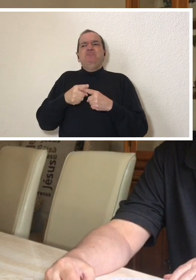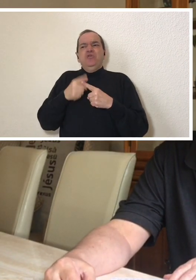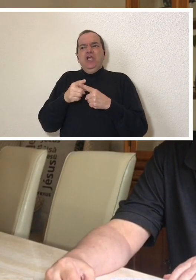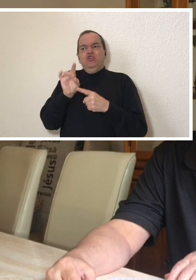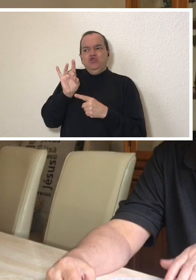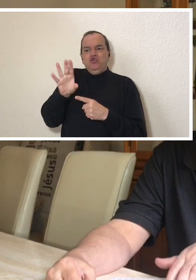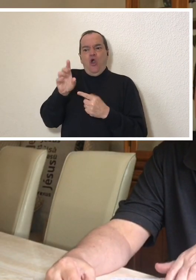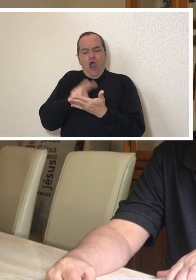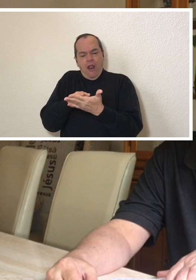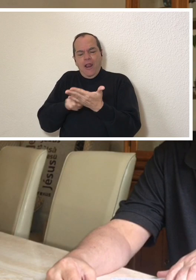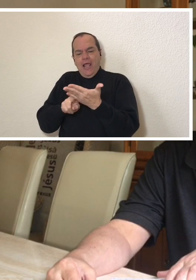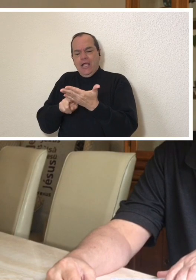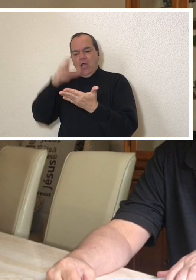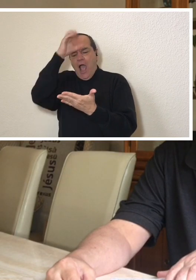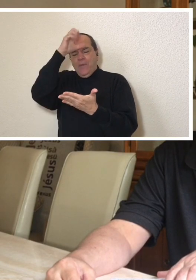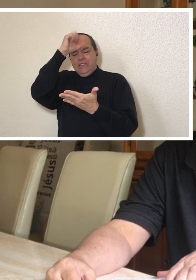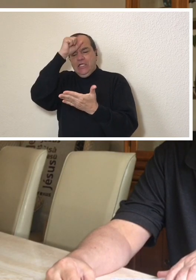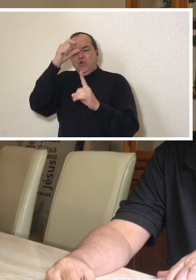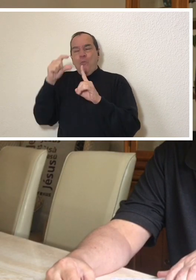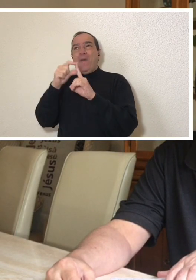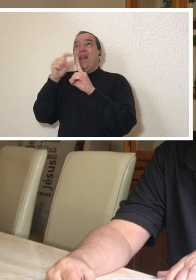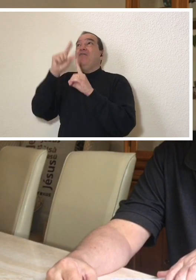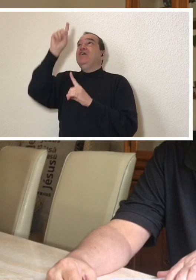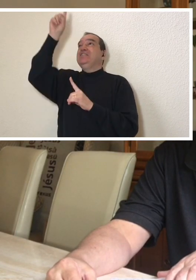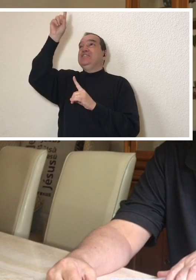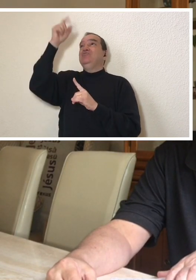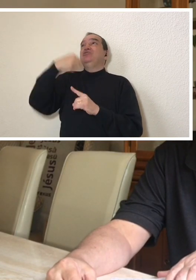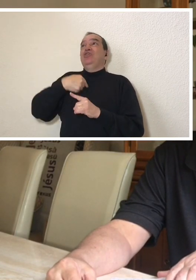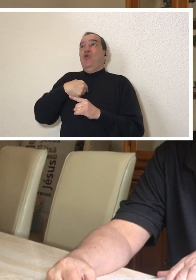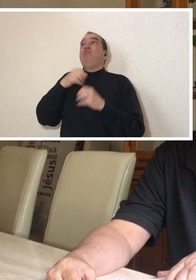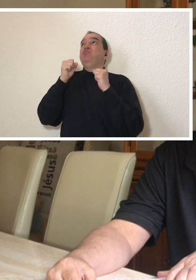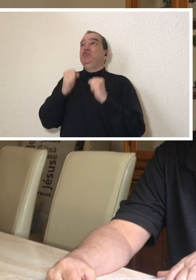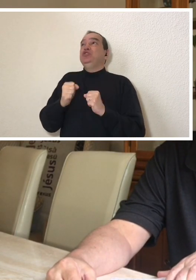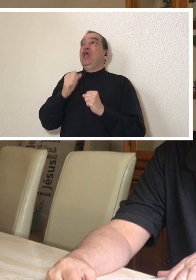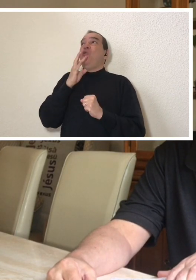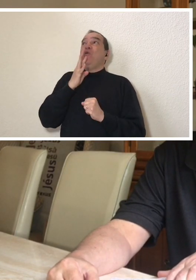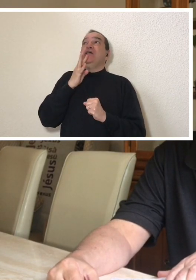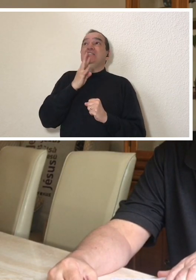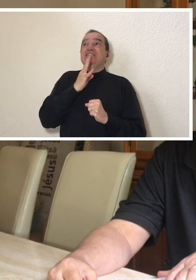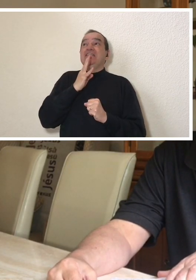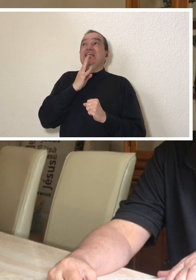I can know who He really is.